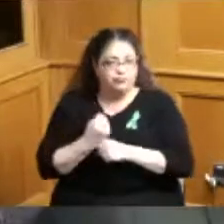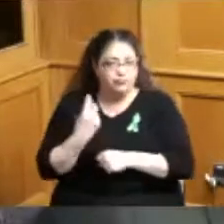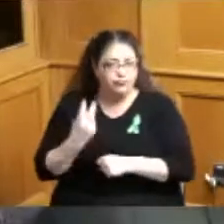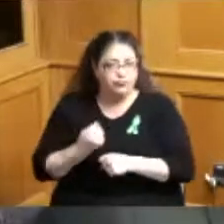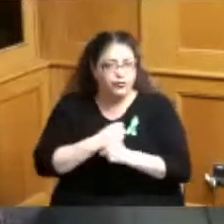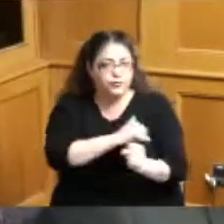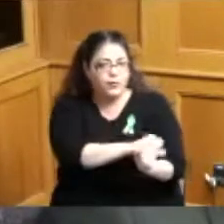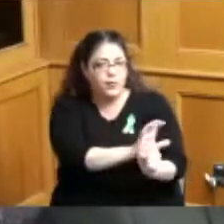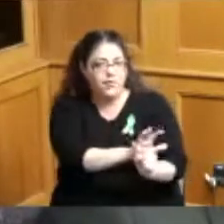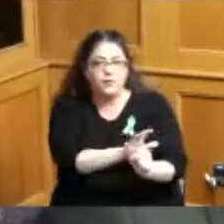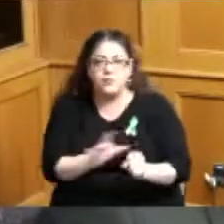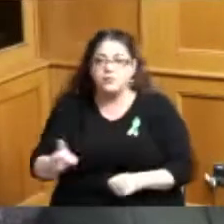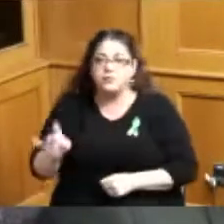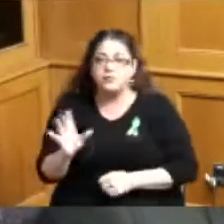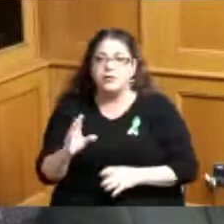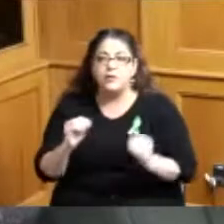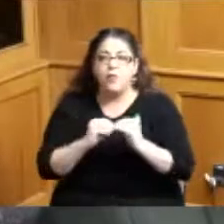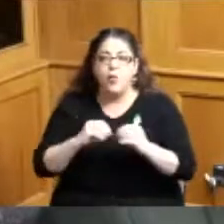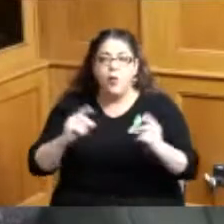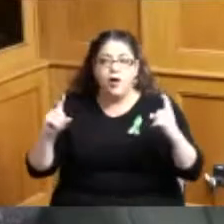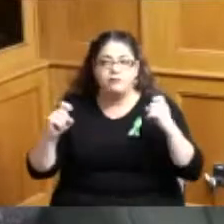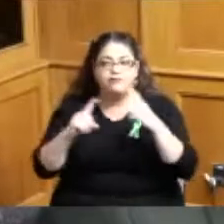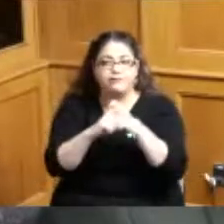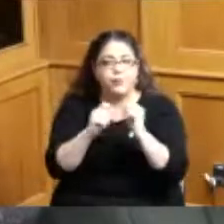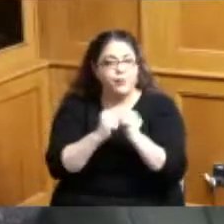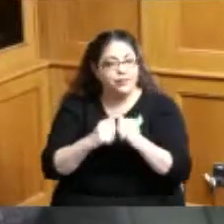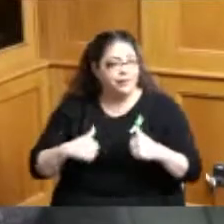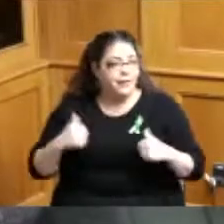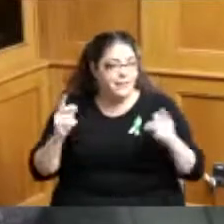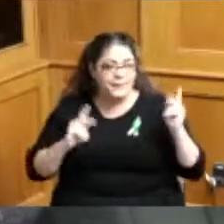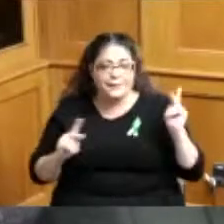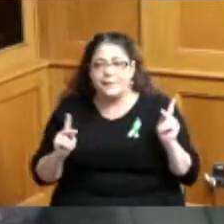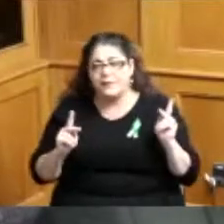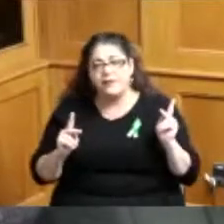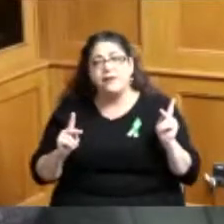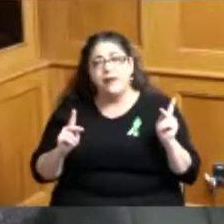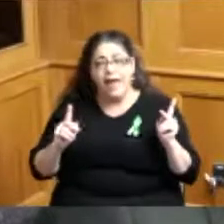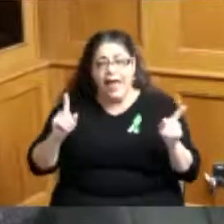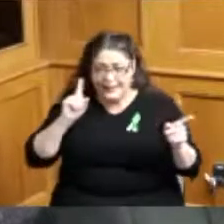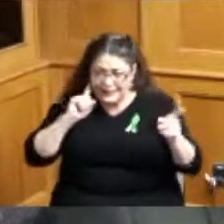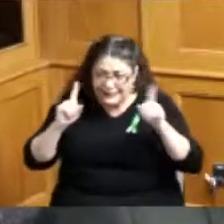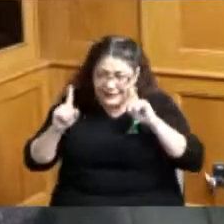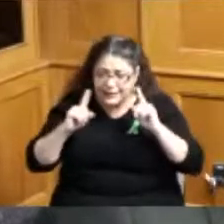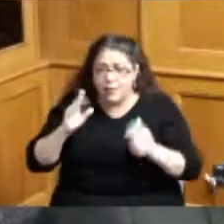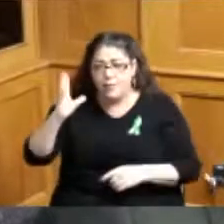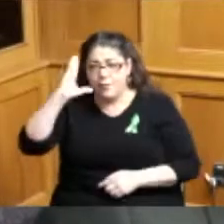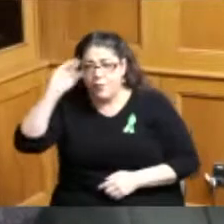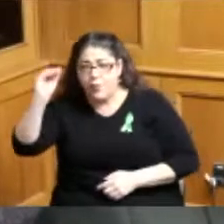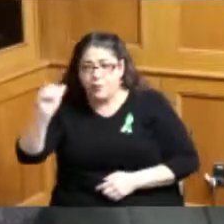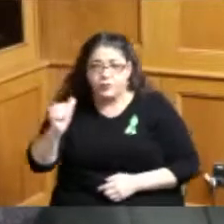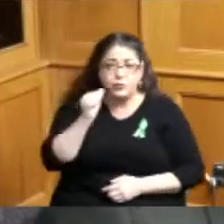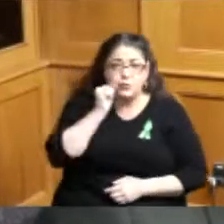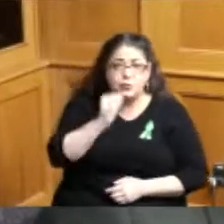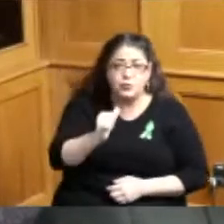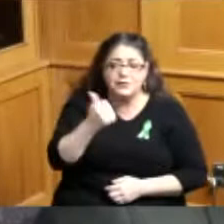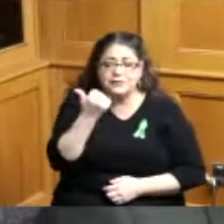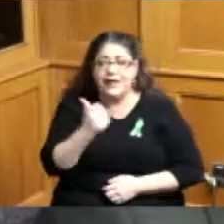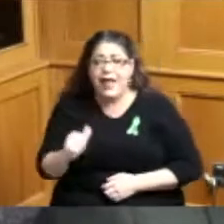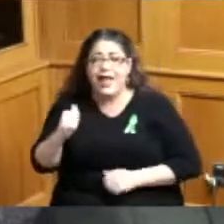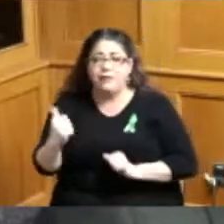far more difficult for especially for young people in this community and we're hearing it from the boys and girls that we inter interface with whether they're in school or